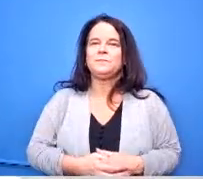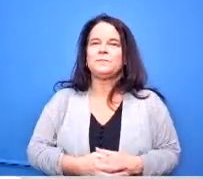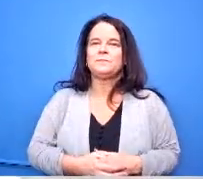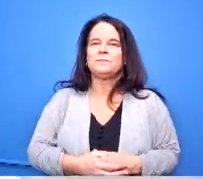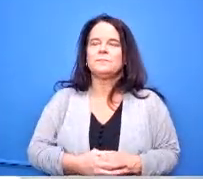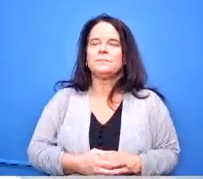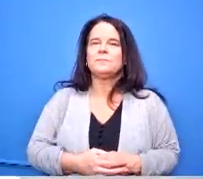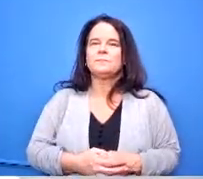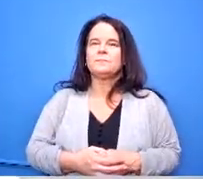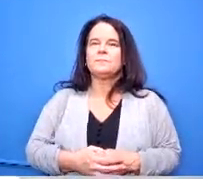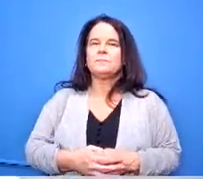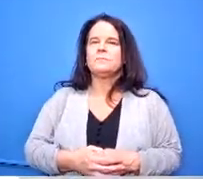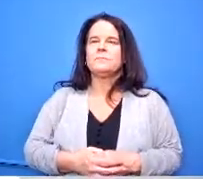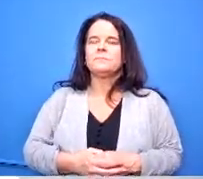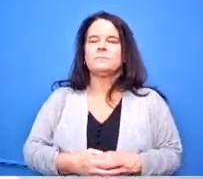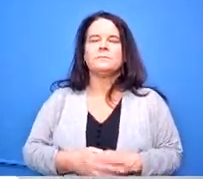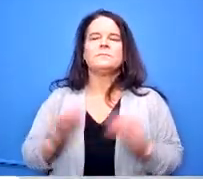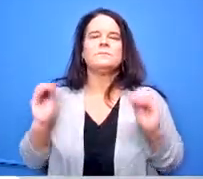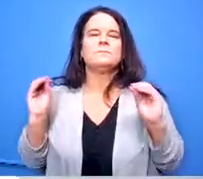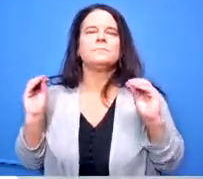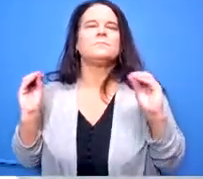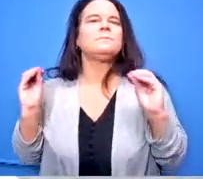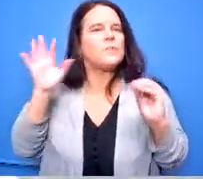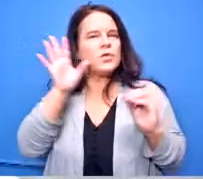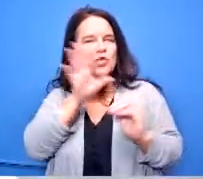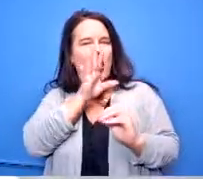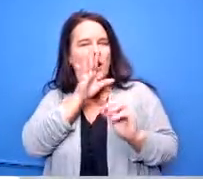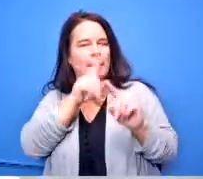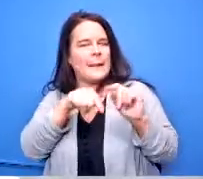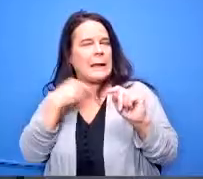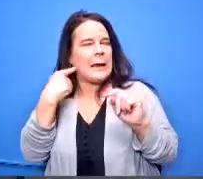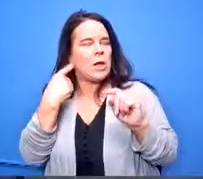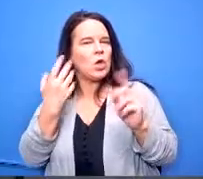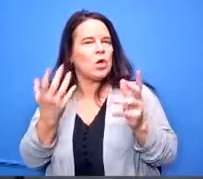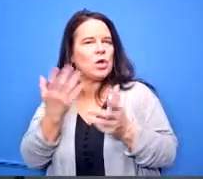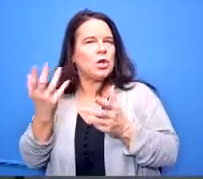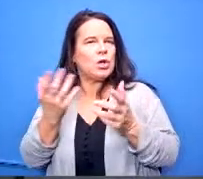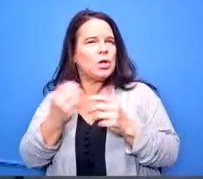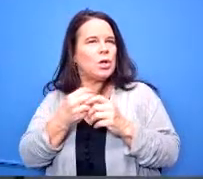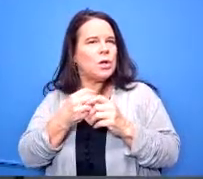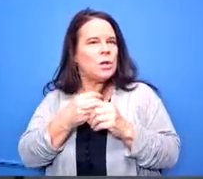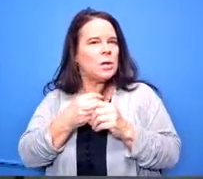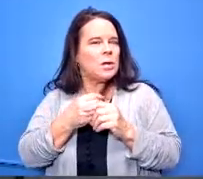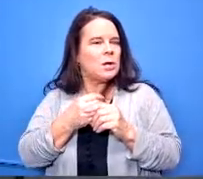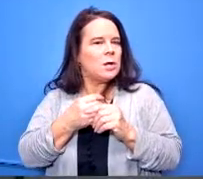questions and then i want to pass off to the board further questions one with the teacher pathway